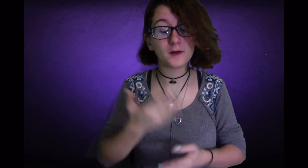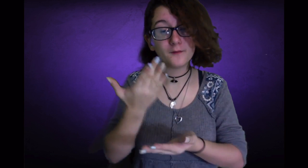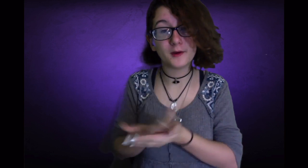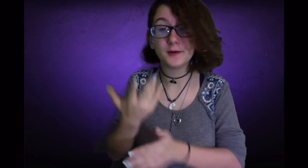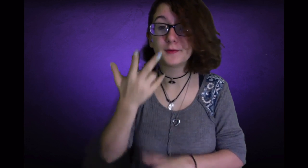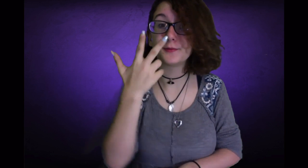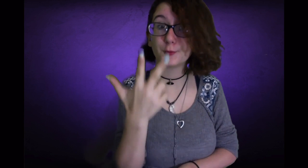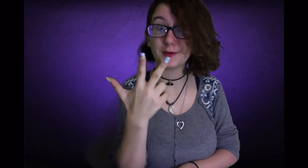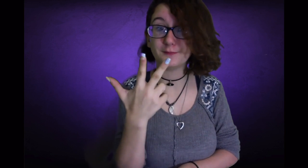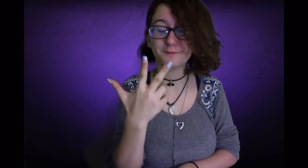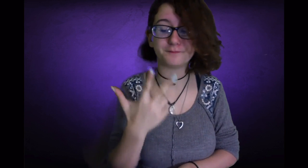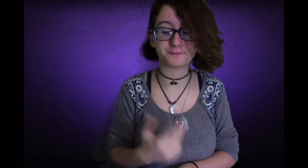Fact three